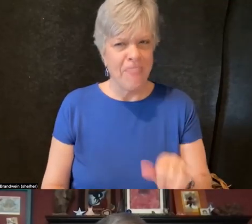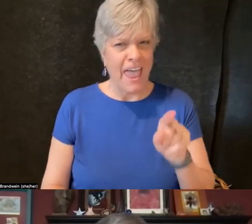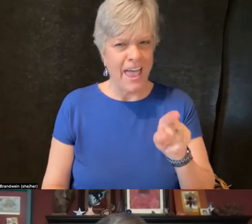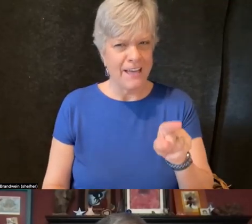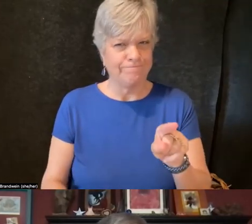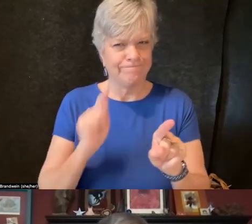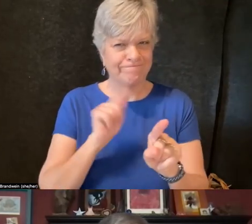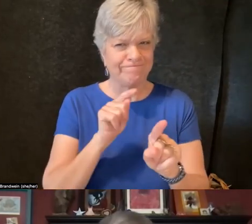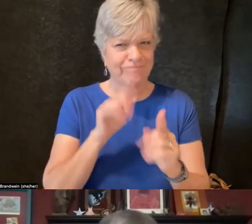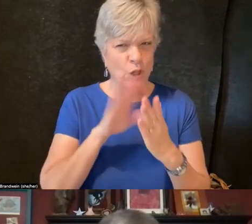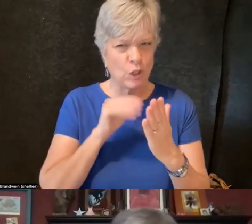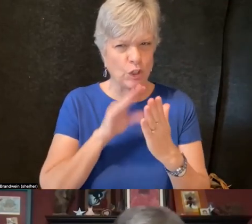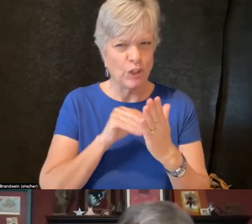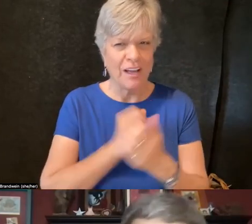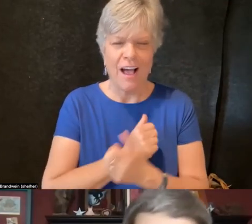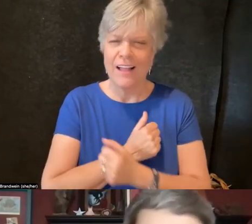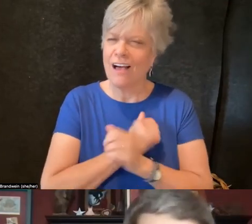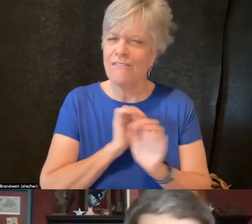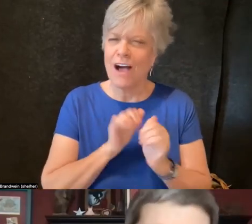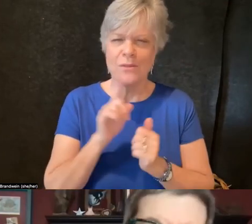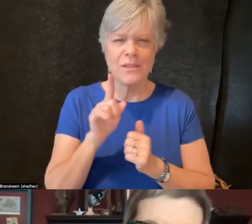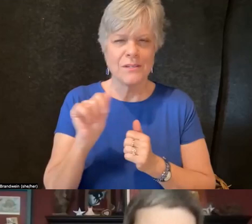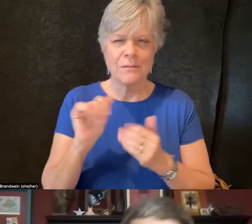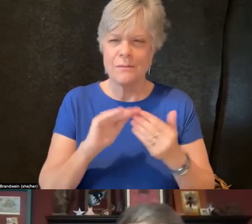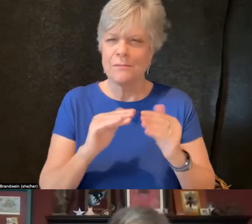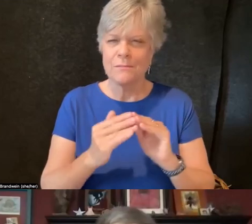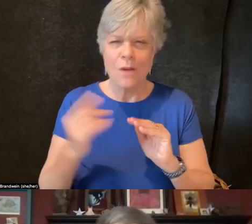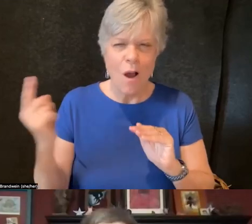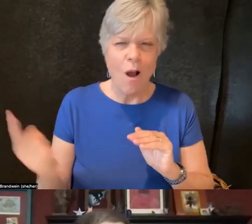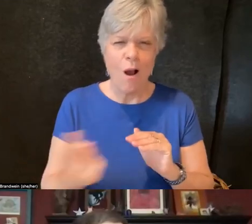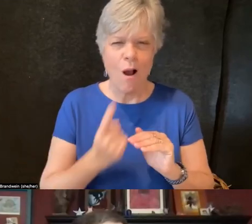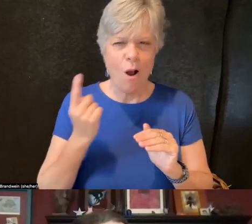I love how the disability community is always so generous